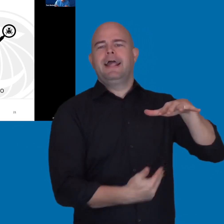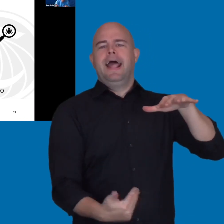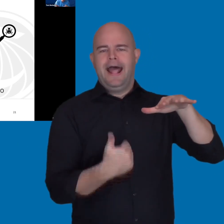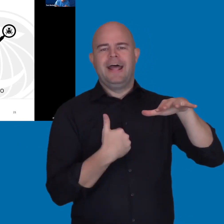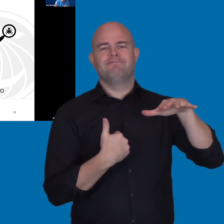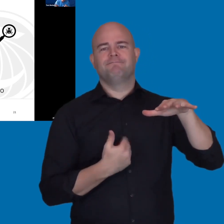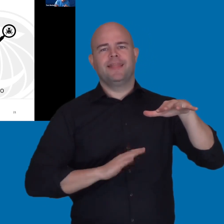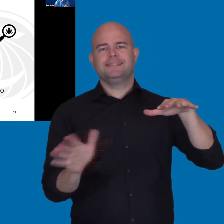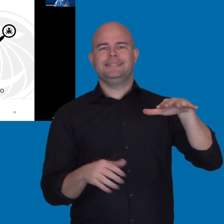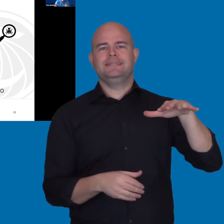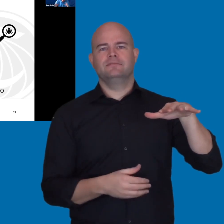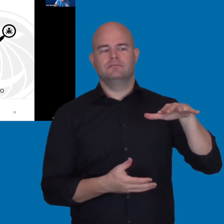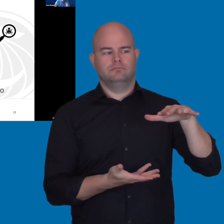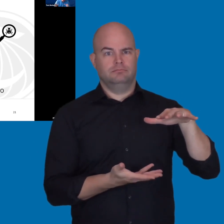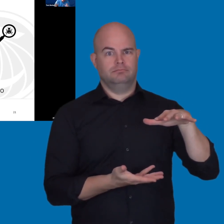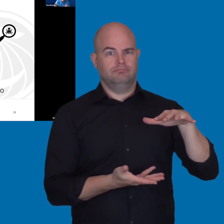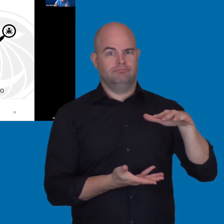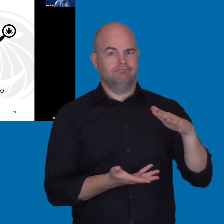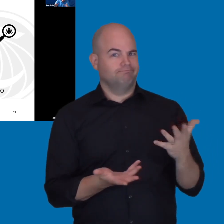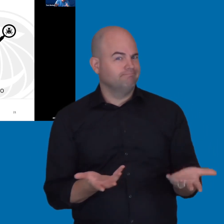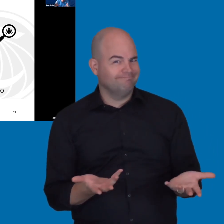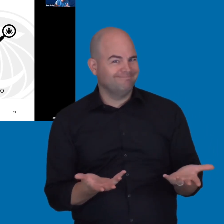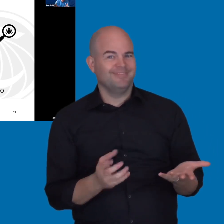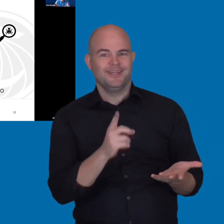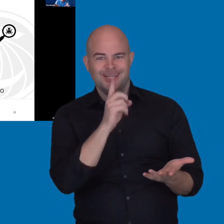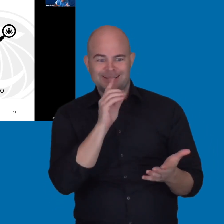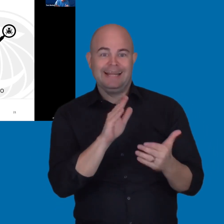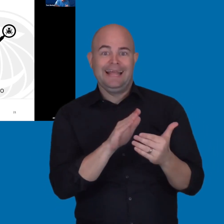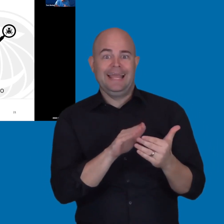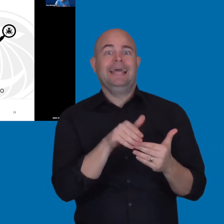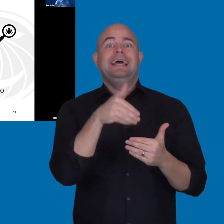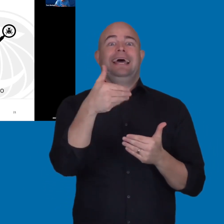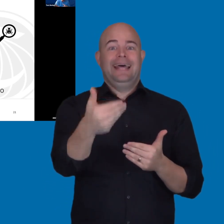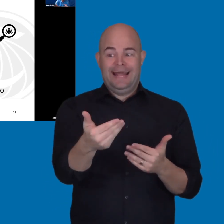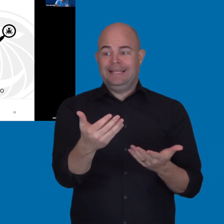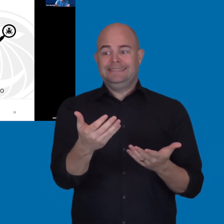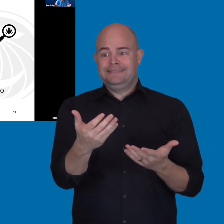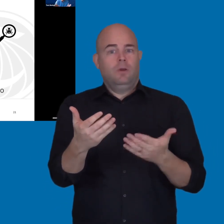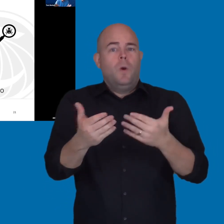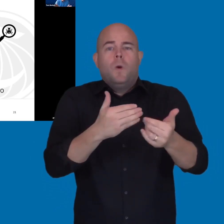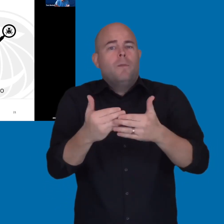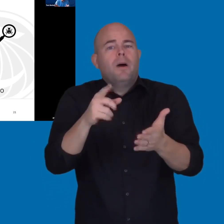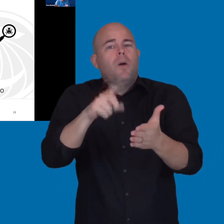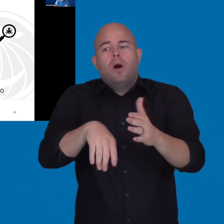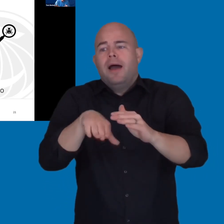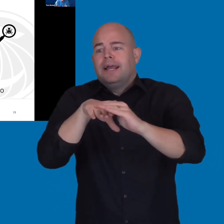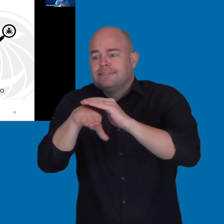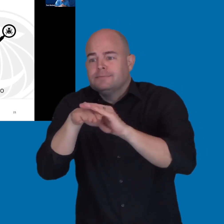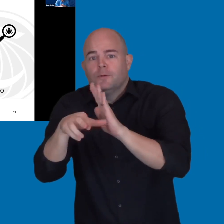It really -- the next level is, no matter what accessibility review or testing that's done,